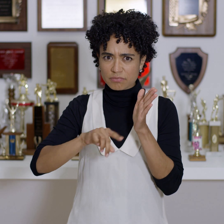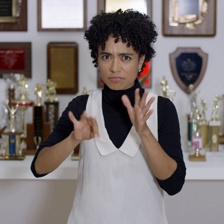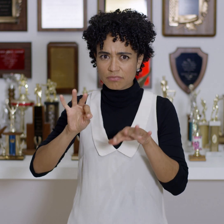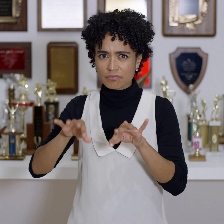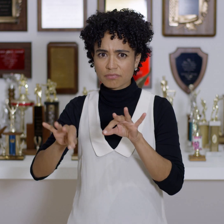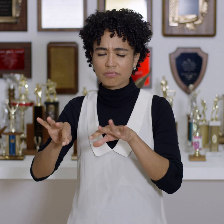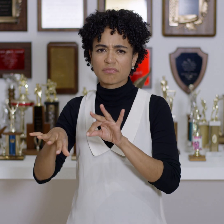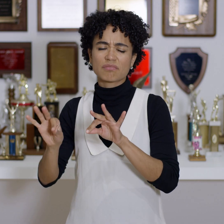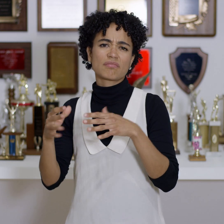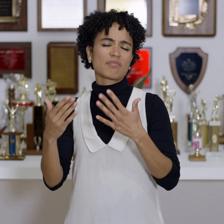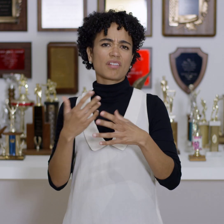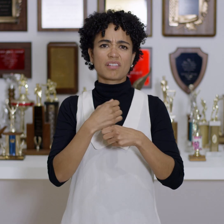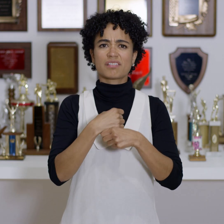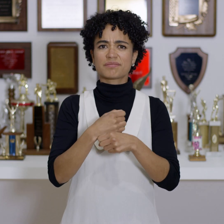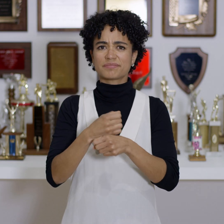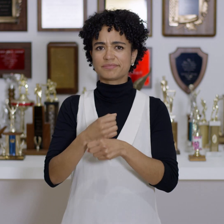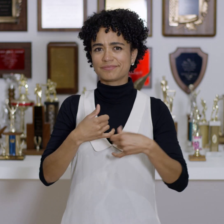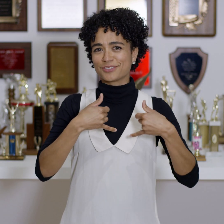He found out that these trophies were being made